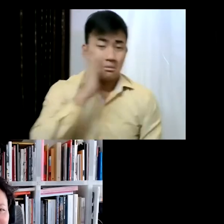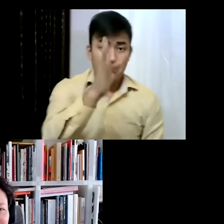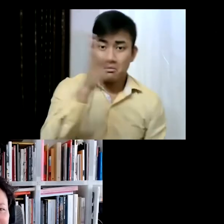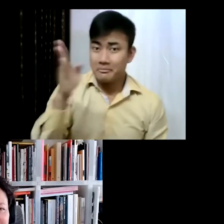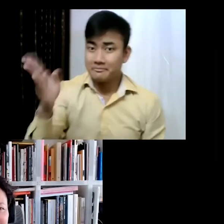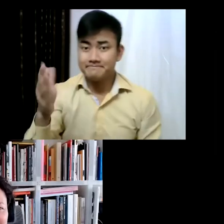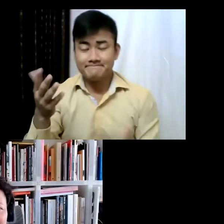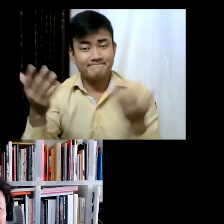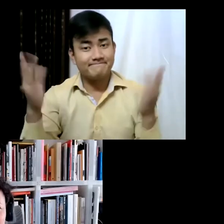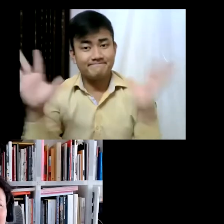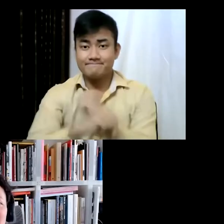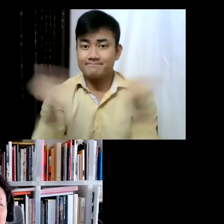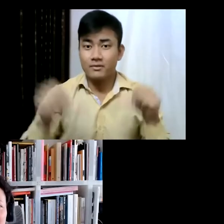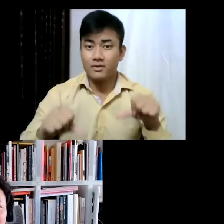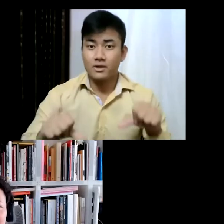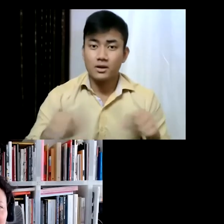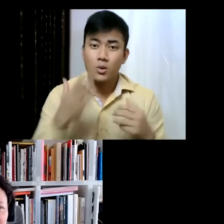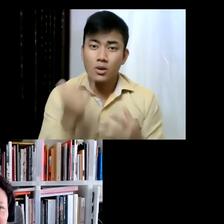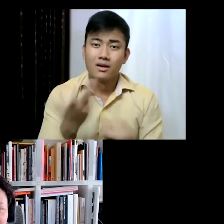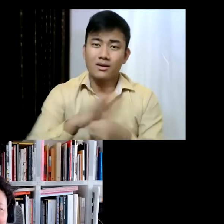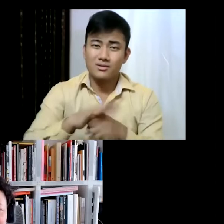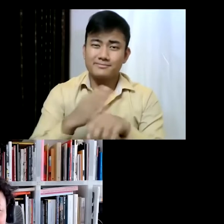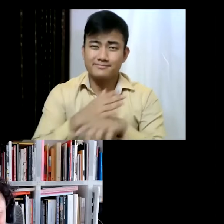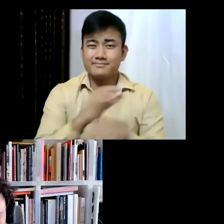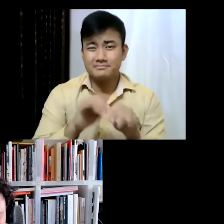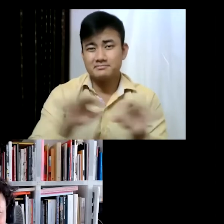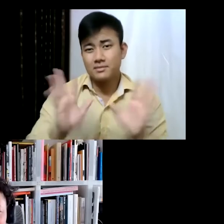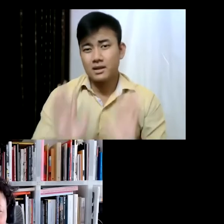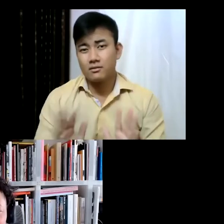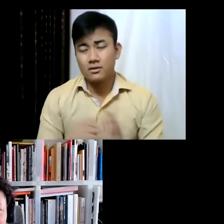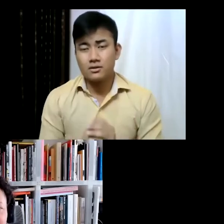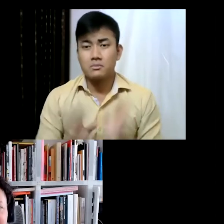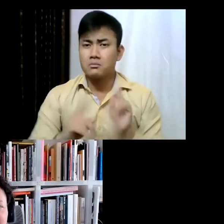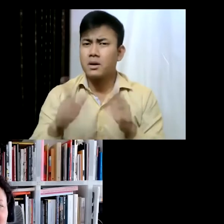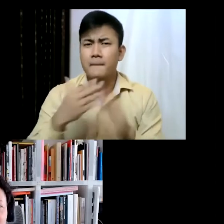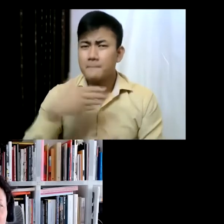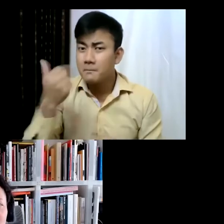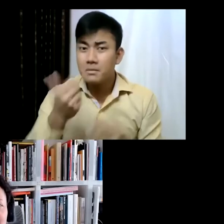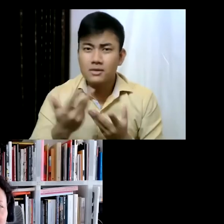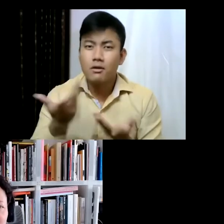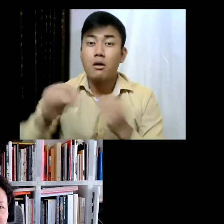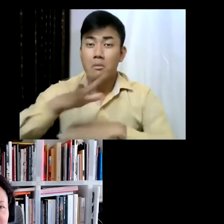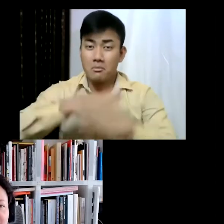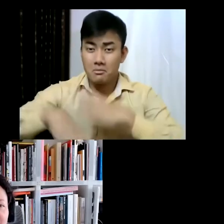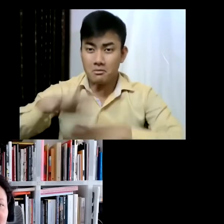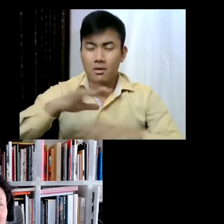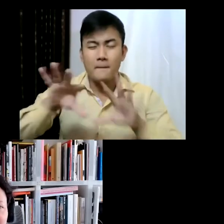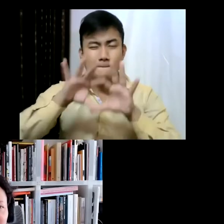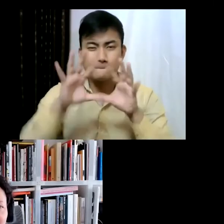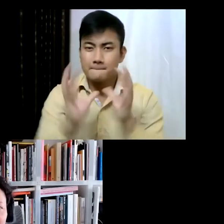usually the best part of organizing such a global exhibition, is that you get to know